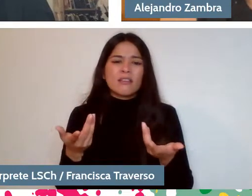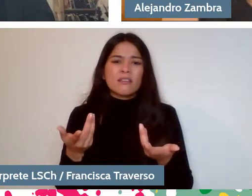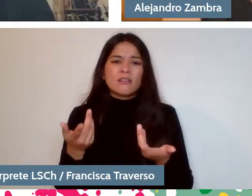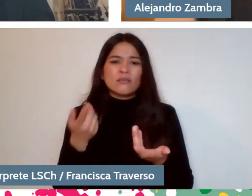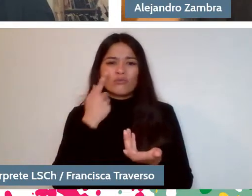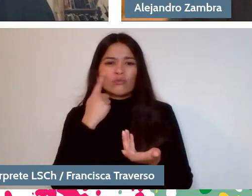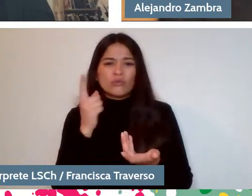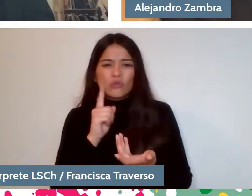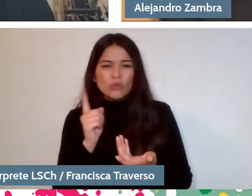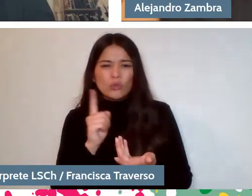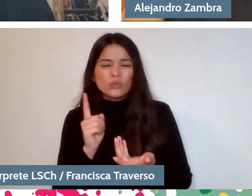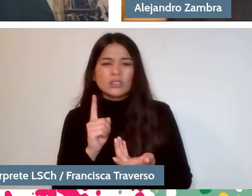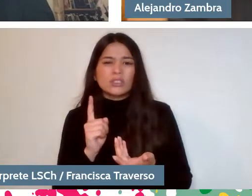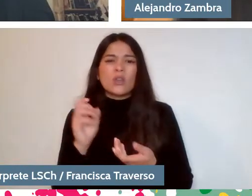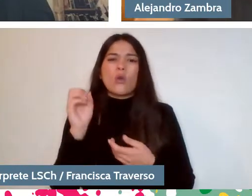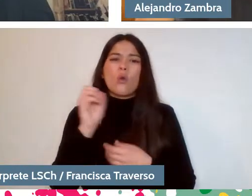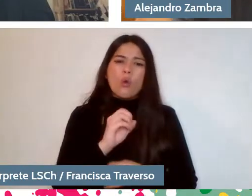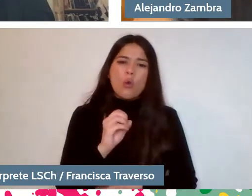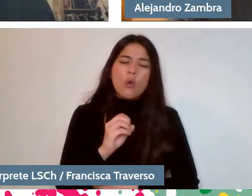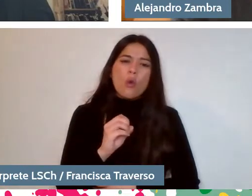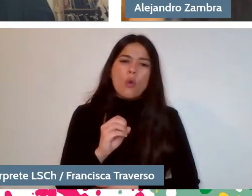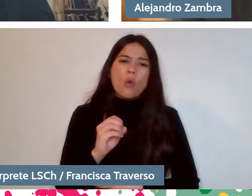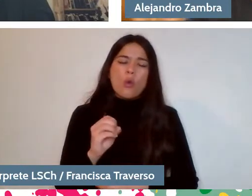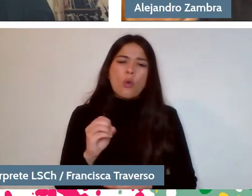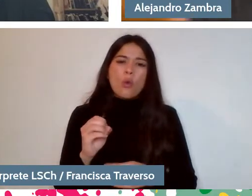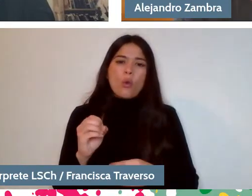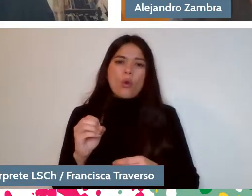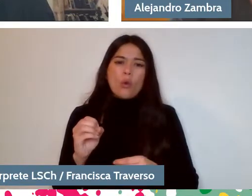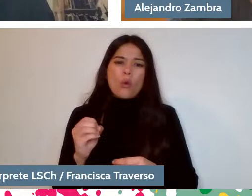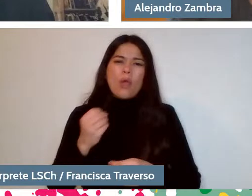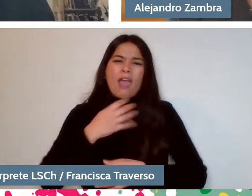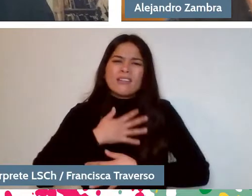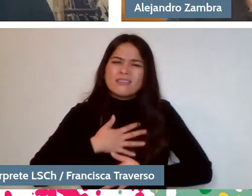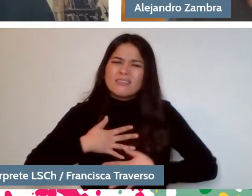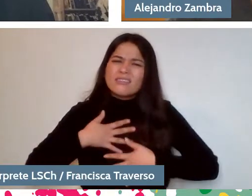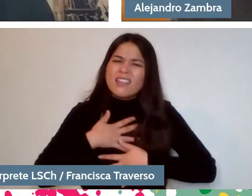or even new feelings appear.